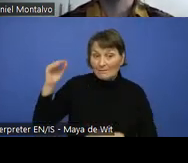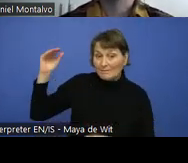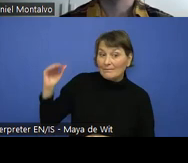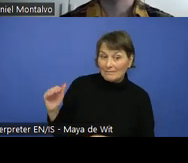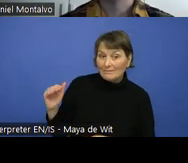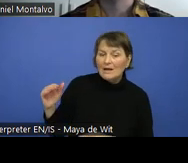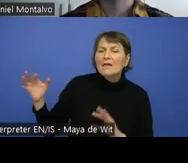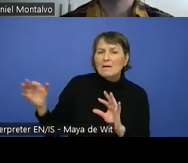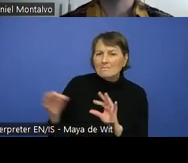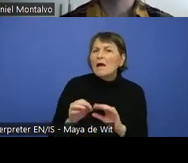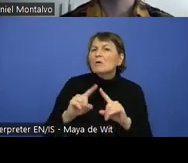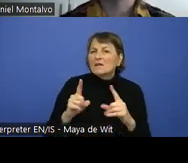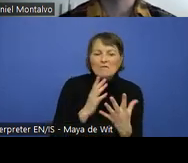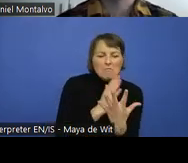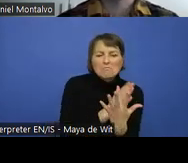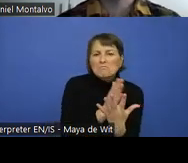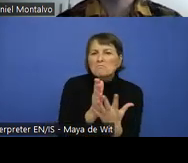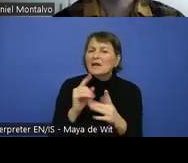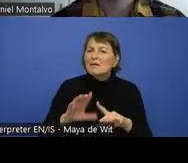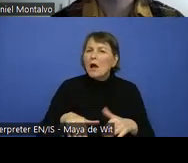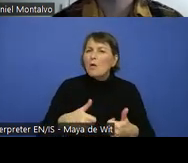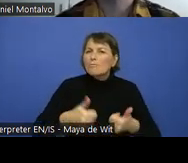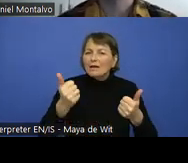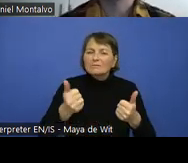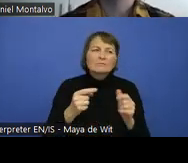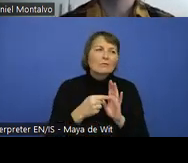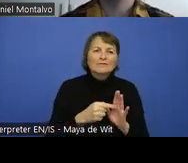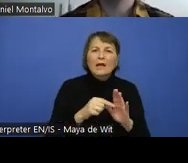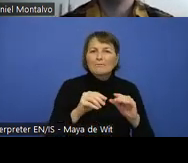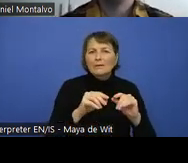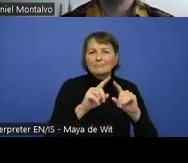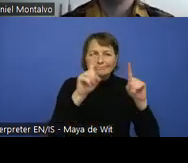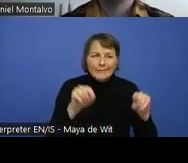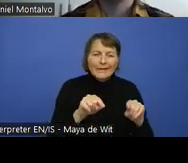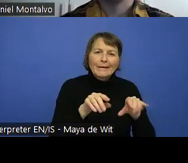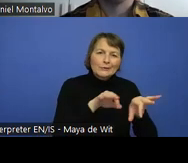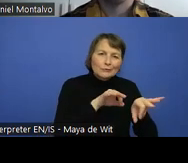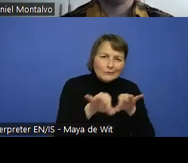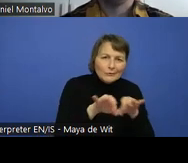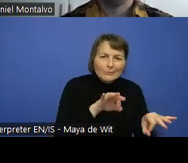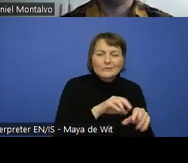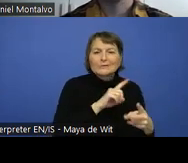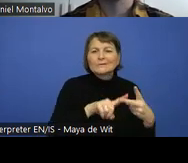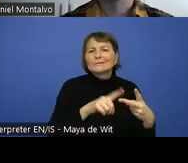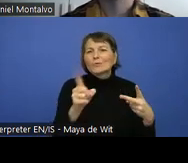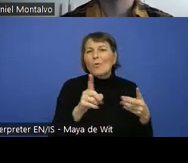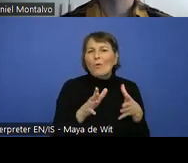multimedia content requires, descriptions, transcripts, captions, and also we provide